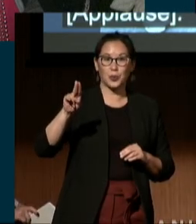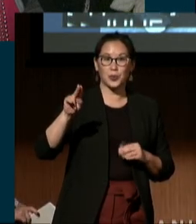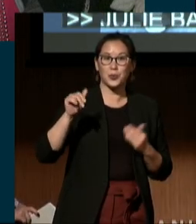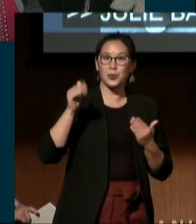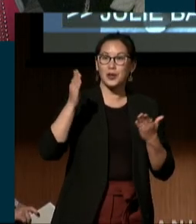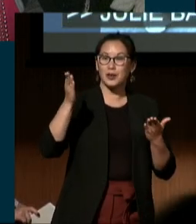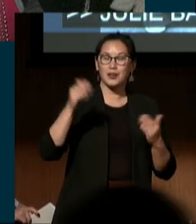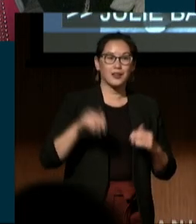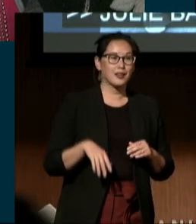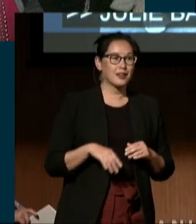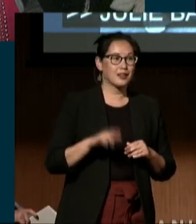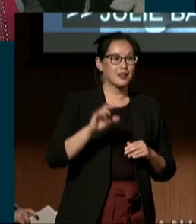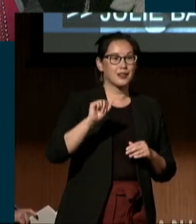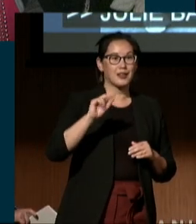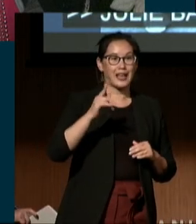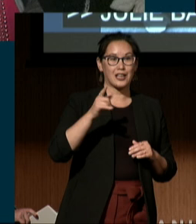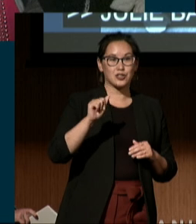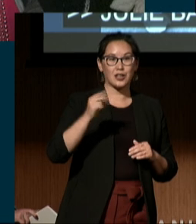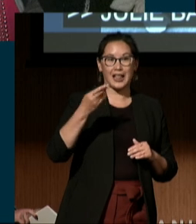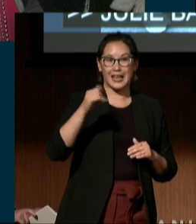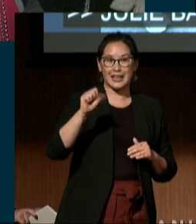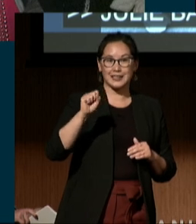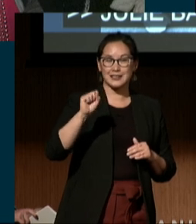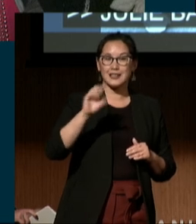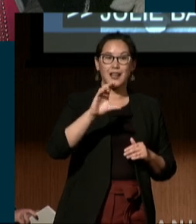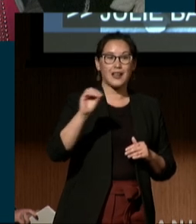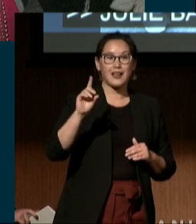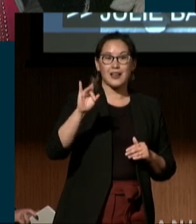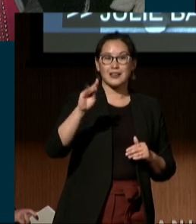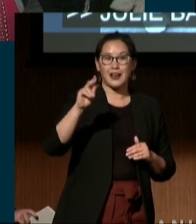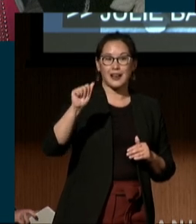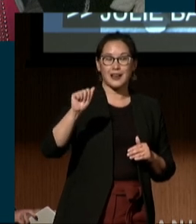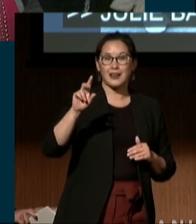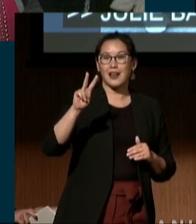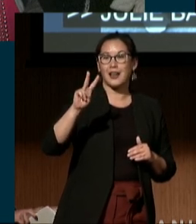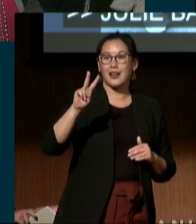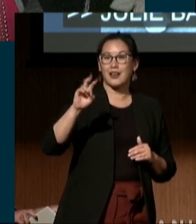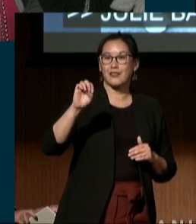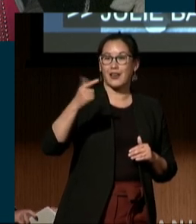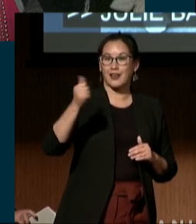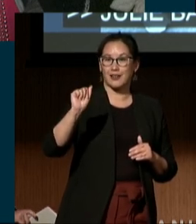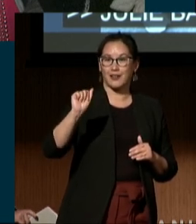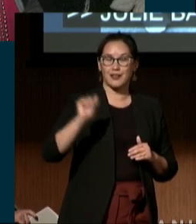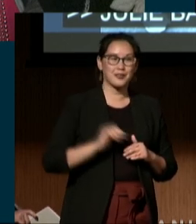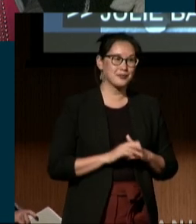Angela Haynes, and Diana Vega. (audience applauding) Yay.